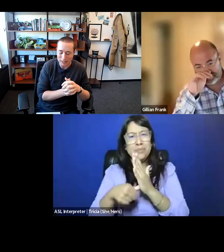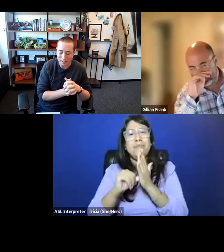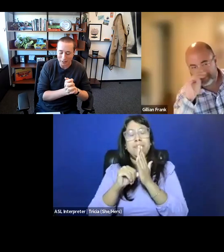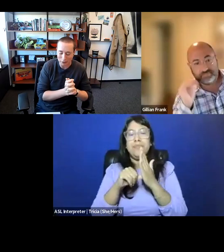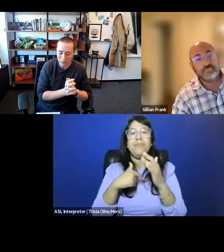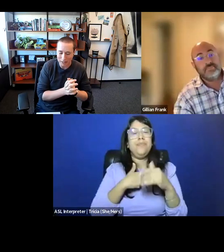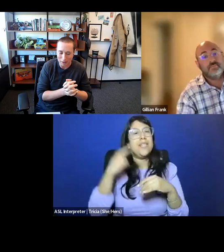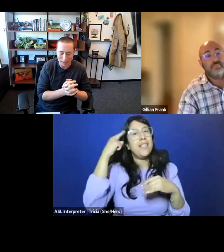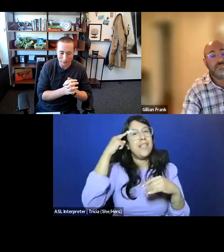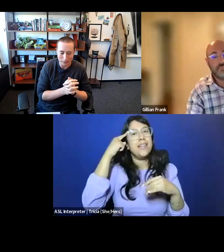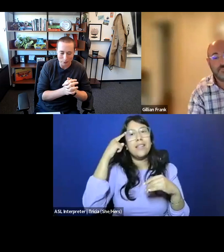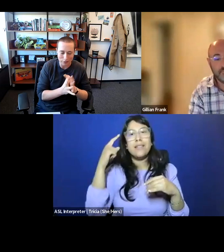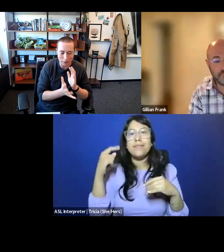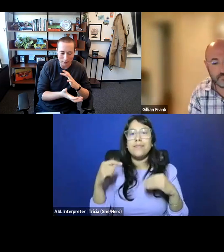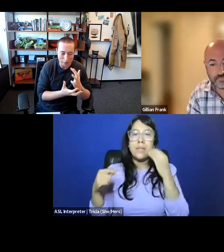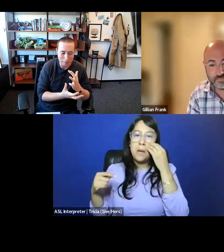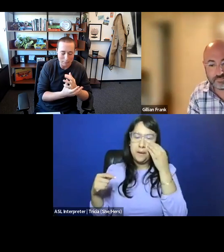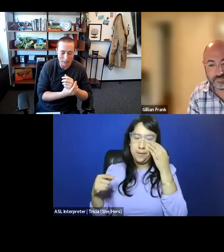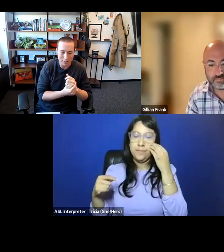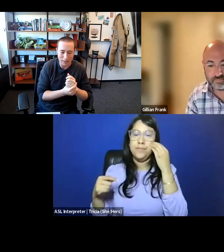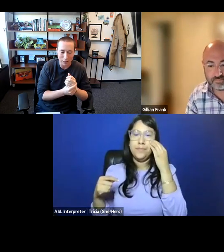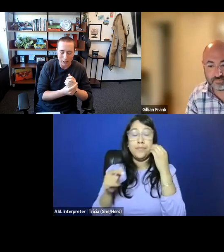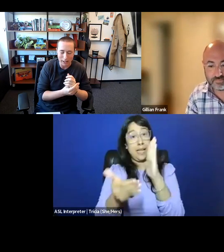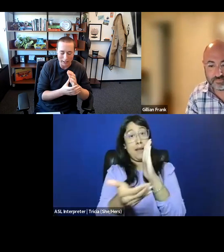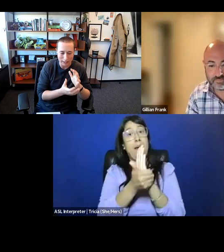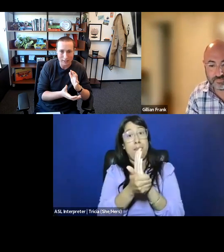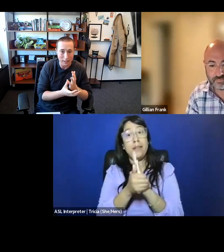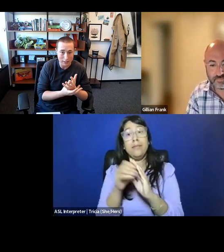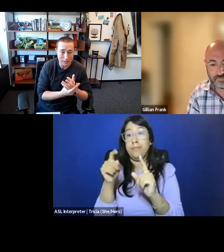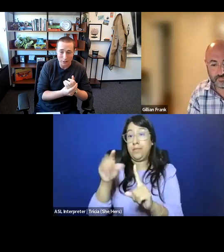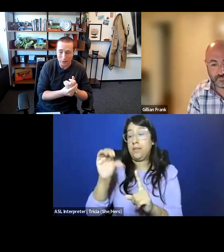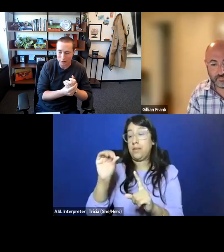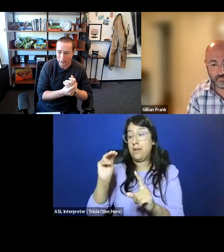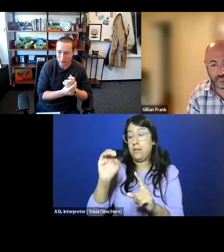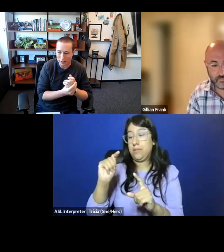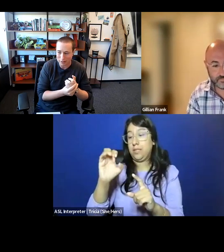and it actually makes me think a little bit about sort of the amendment to the Comstock Act in 1996